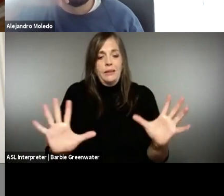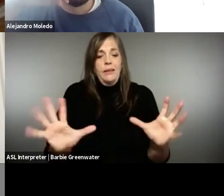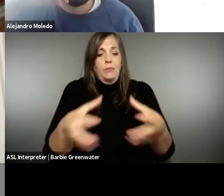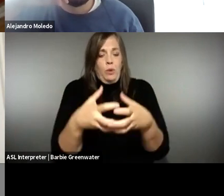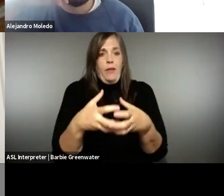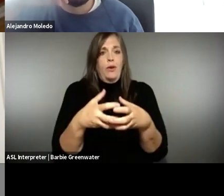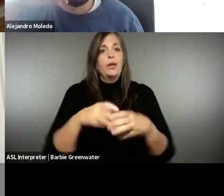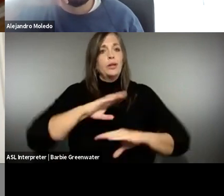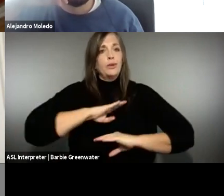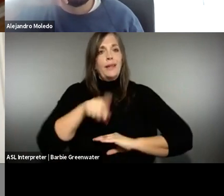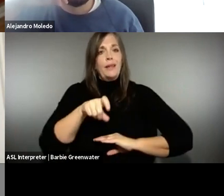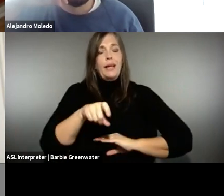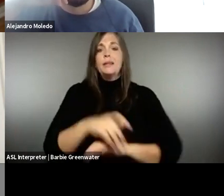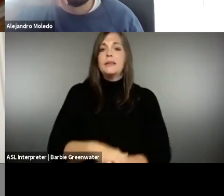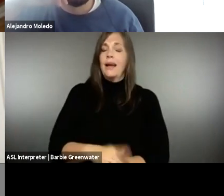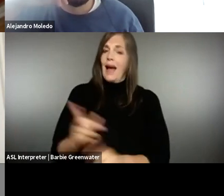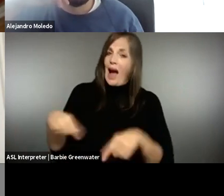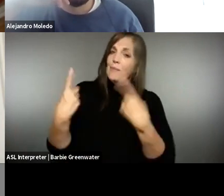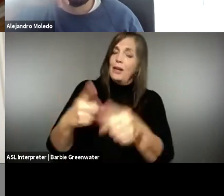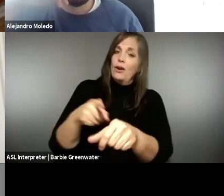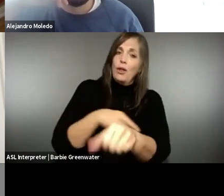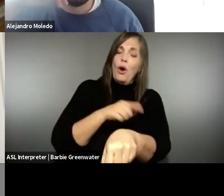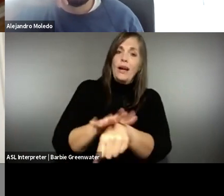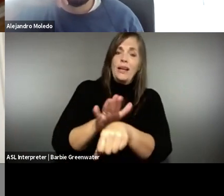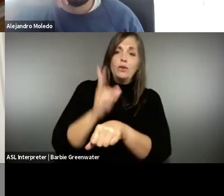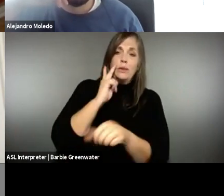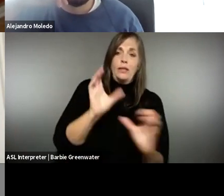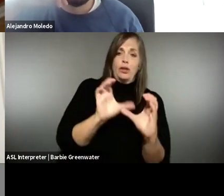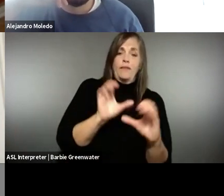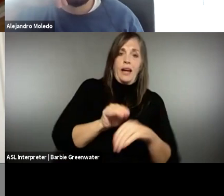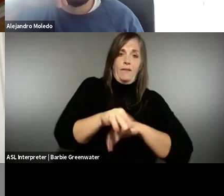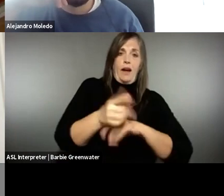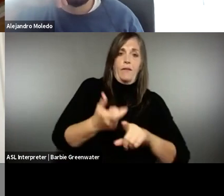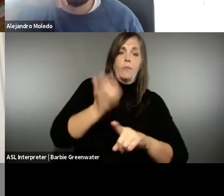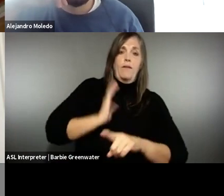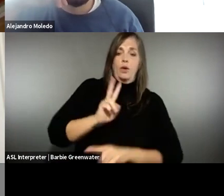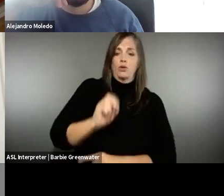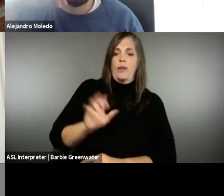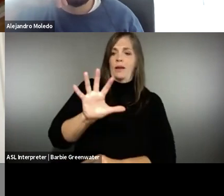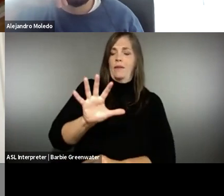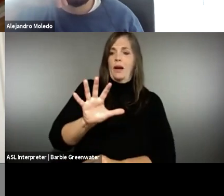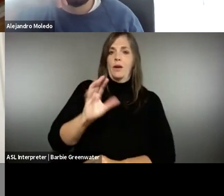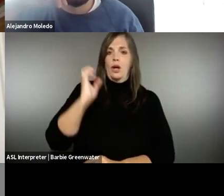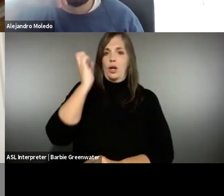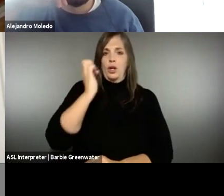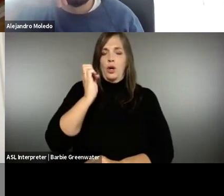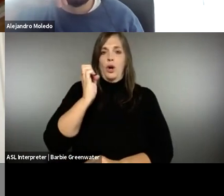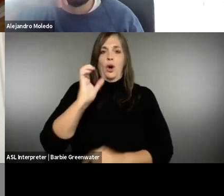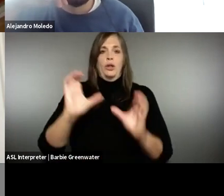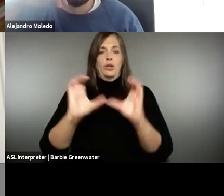. So it's important these things play together to create this need. One last point. I have been here long enough as well to see